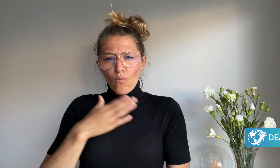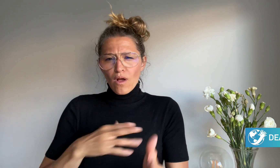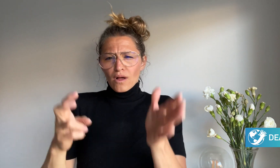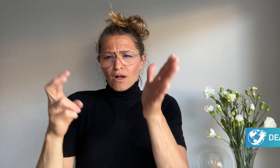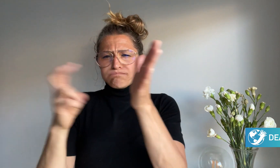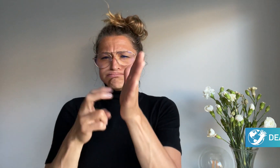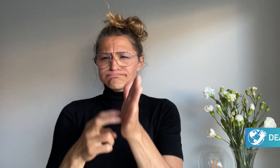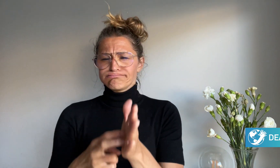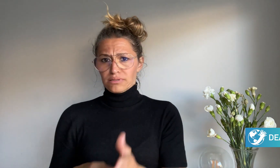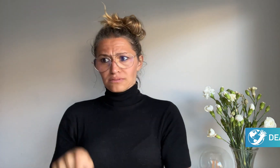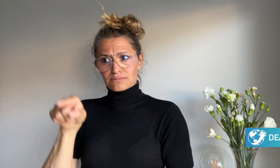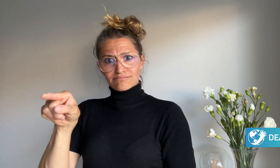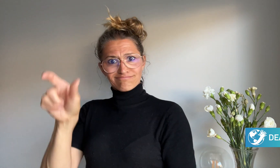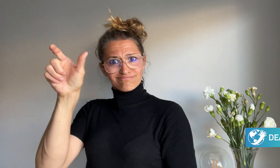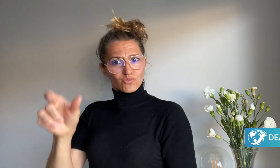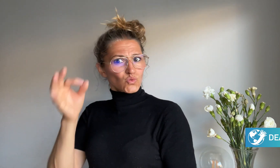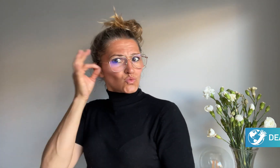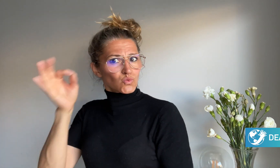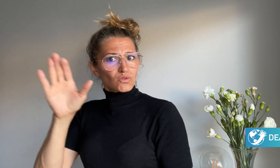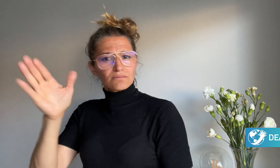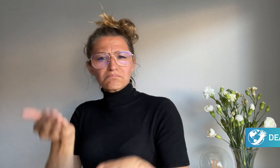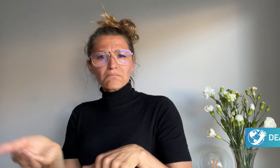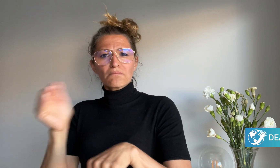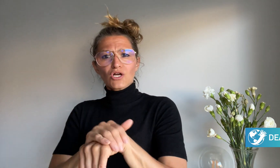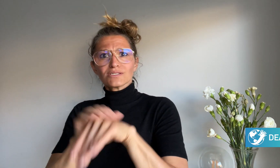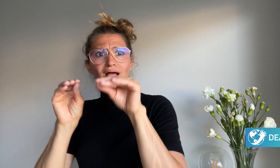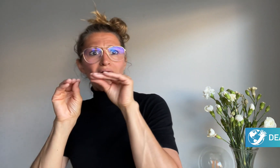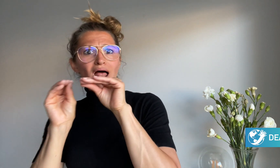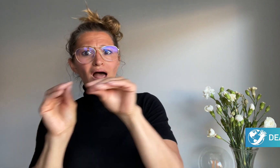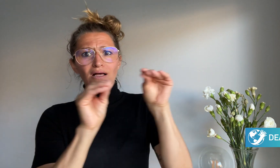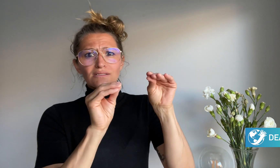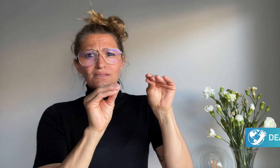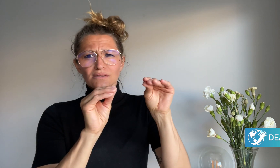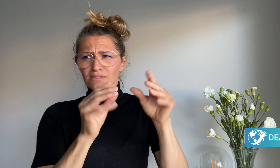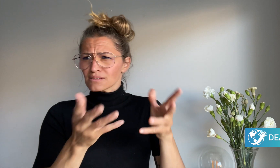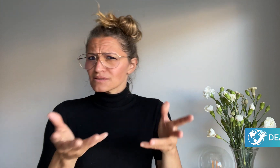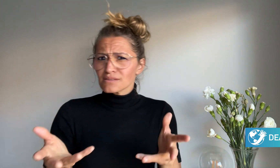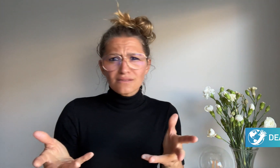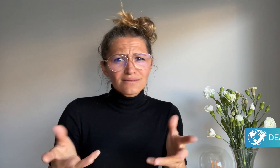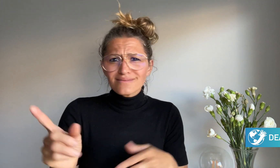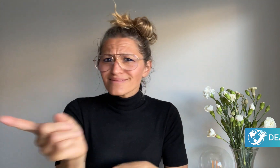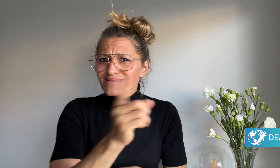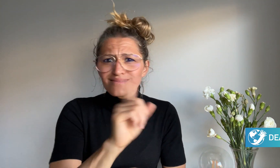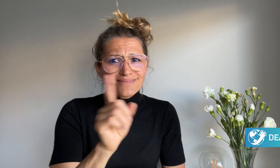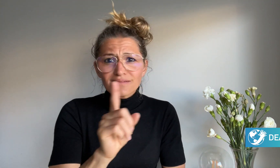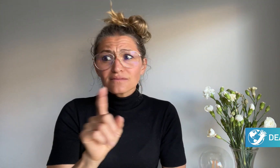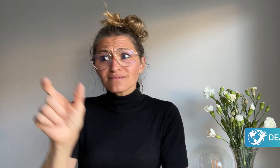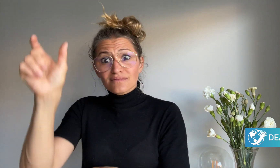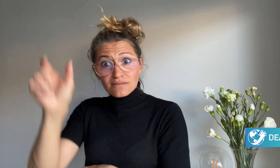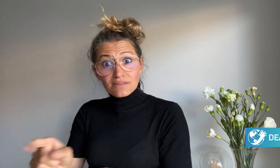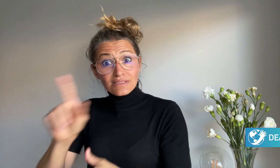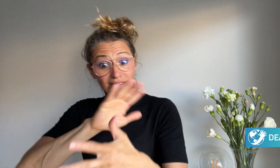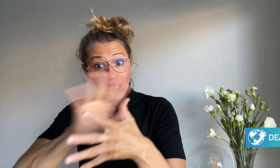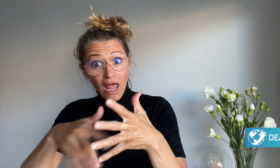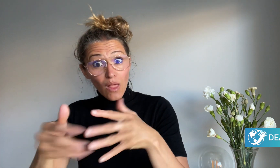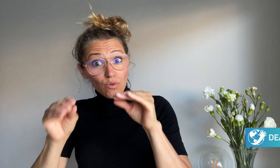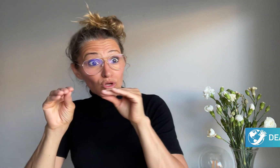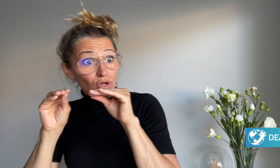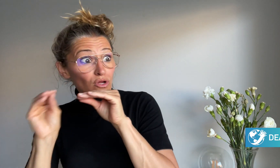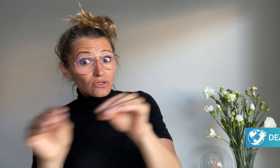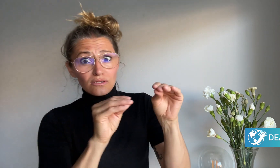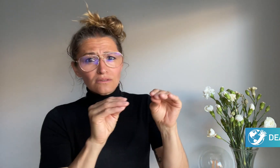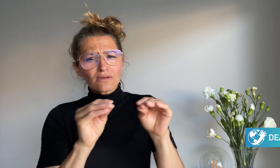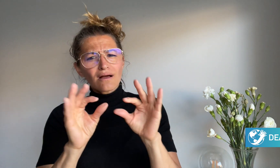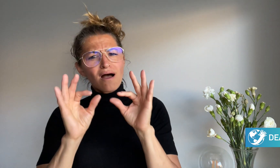for the “Masterclass” instead of a sign language class